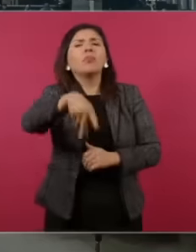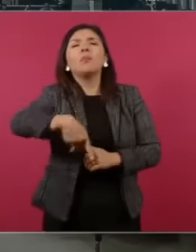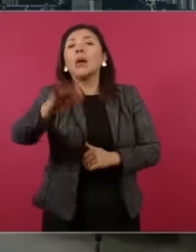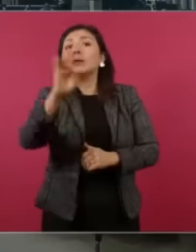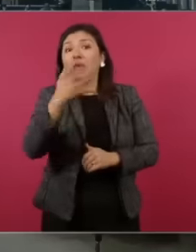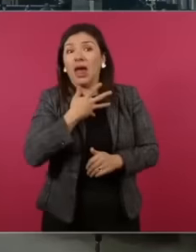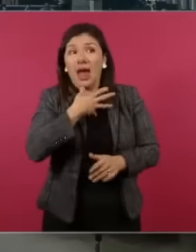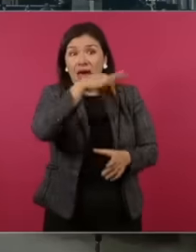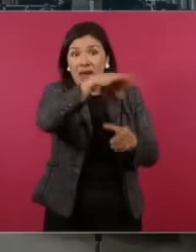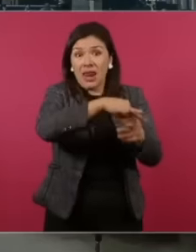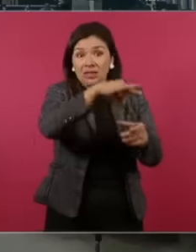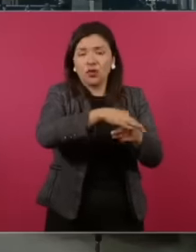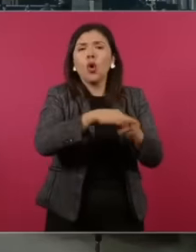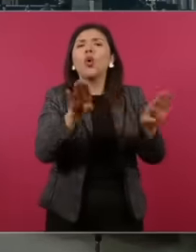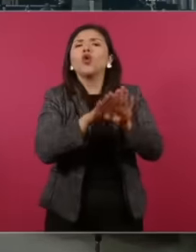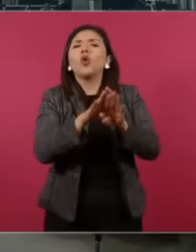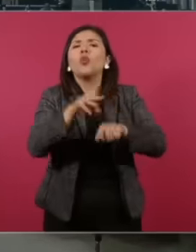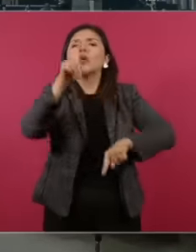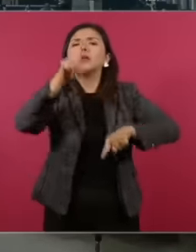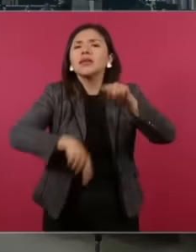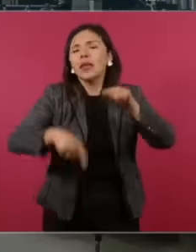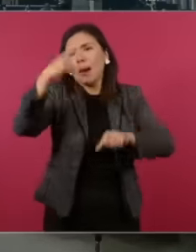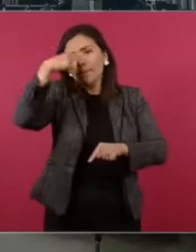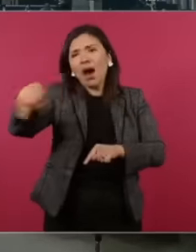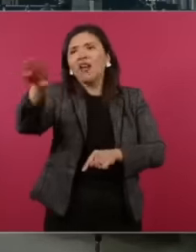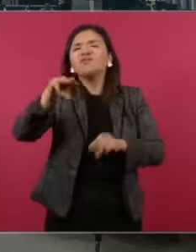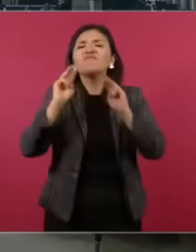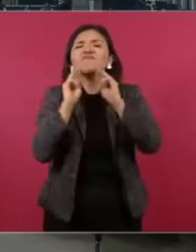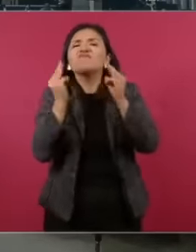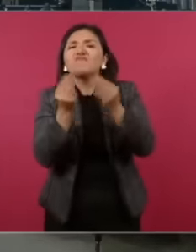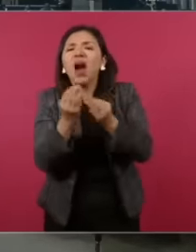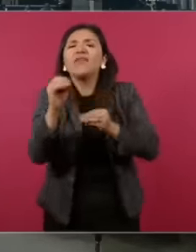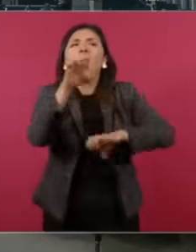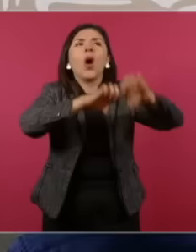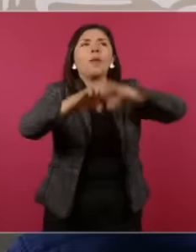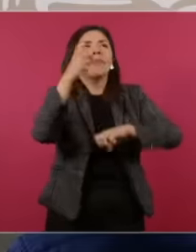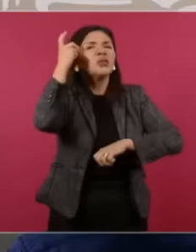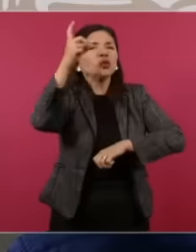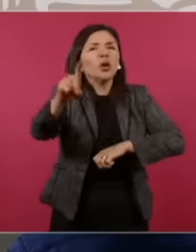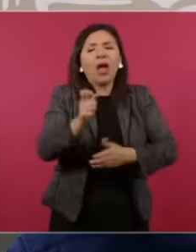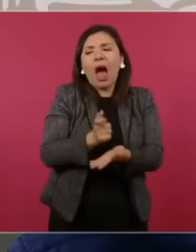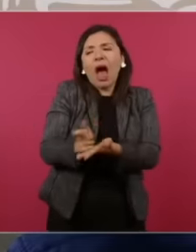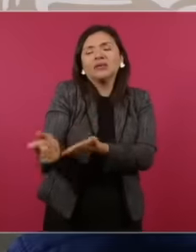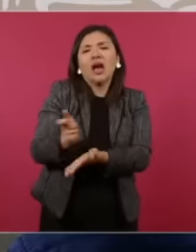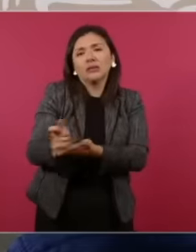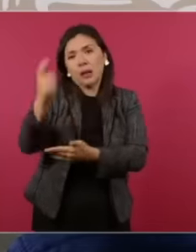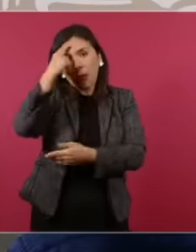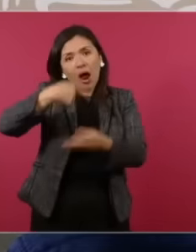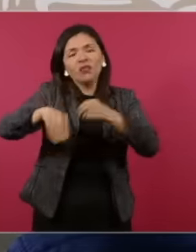intervention of the narco or businessmen with their money It's that you stop to appoint your judges It's that the